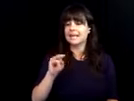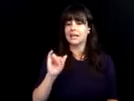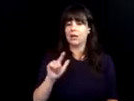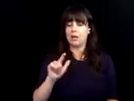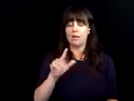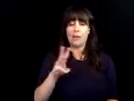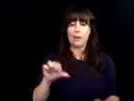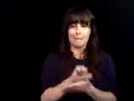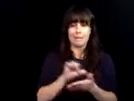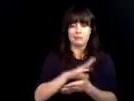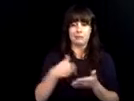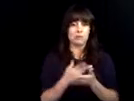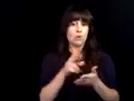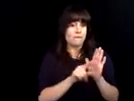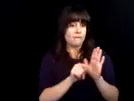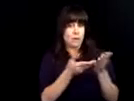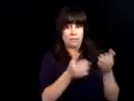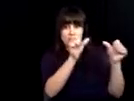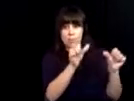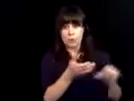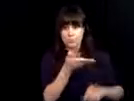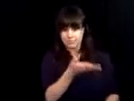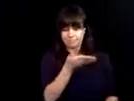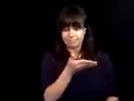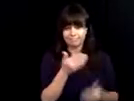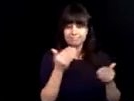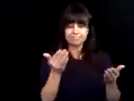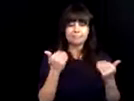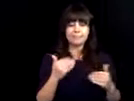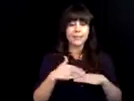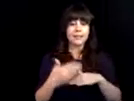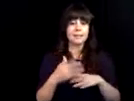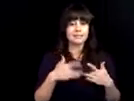Please visit our dbvi centennial